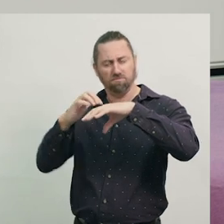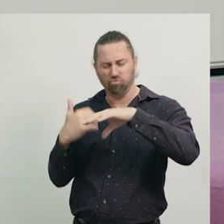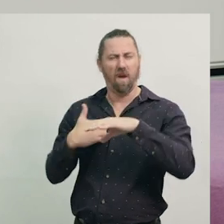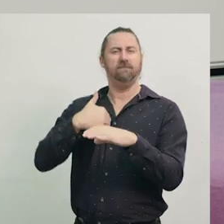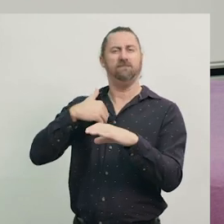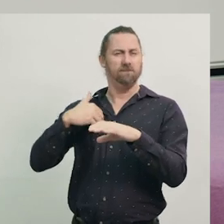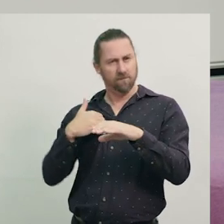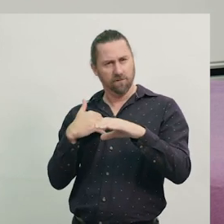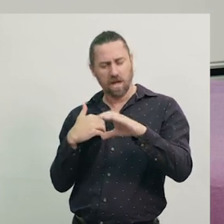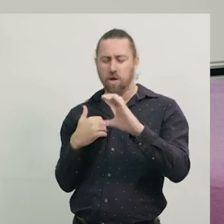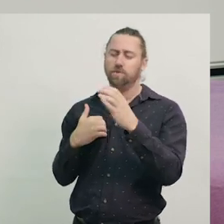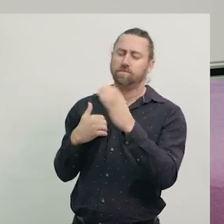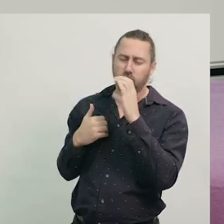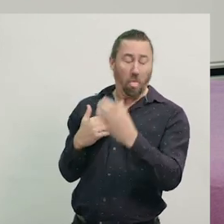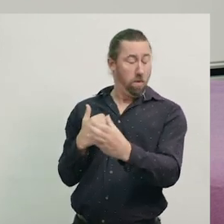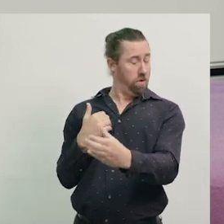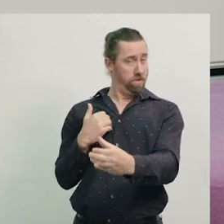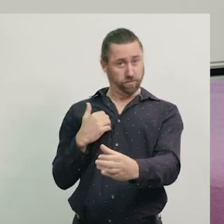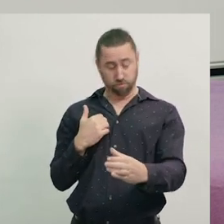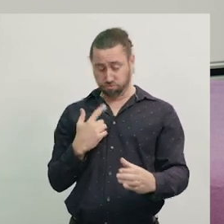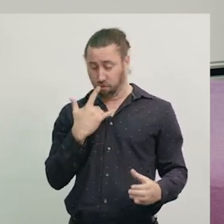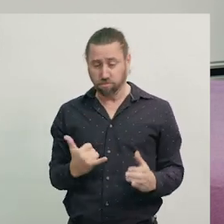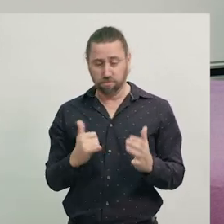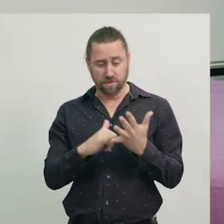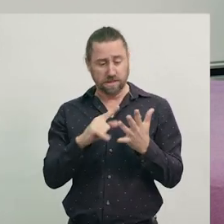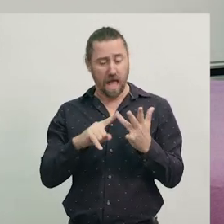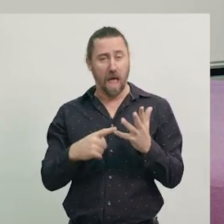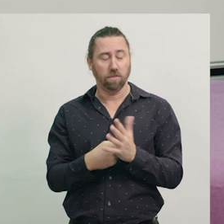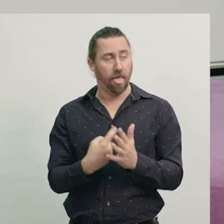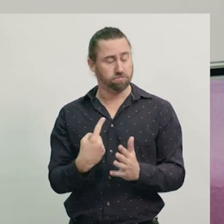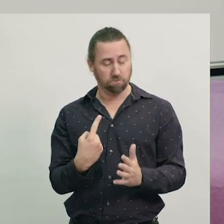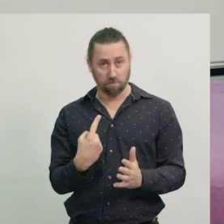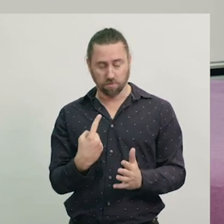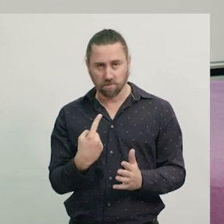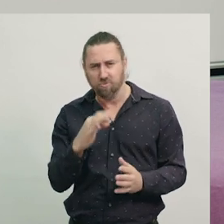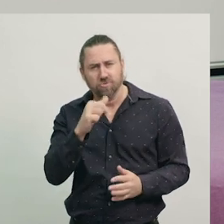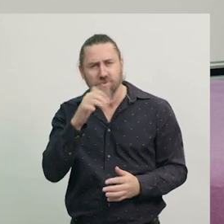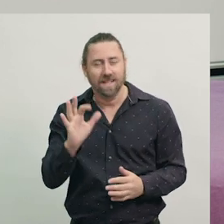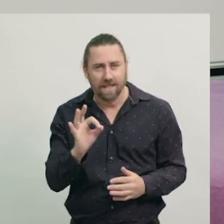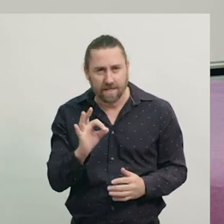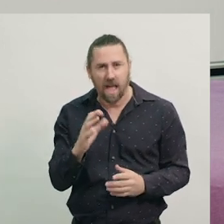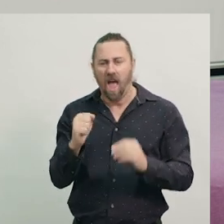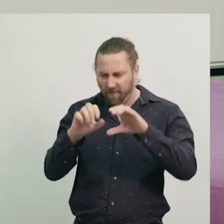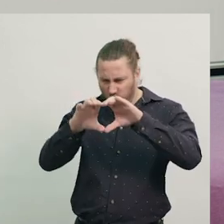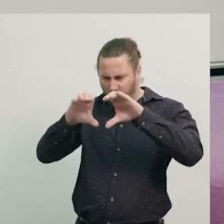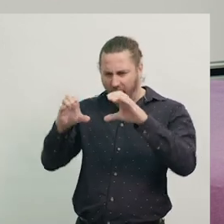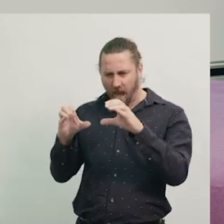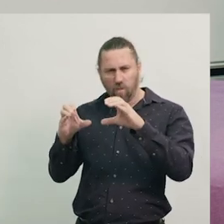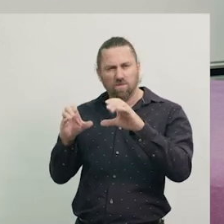The lemon is - ugh, sour. And it is also round, or football-shaped.